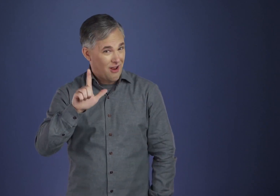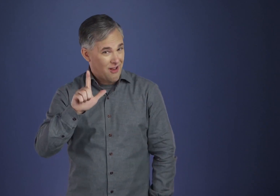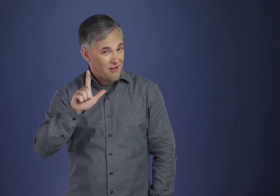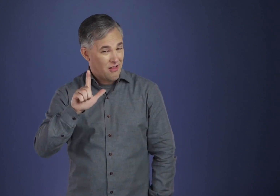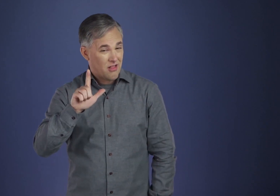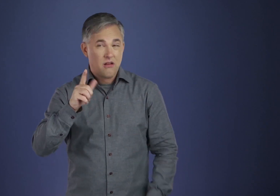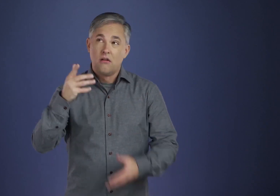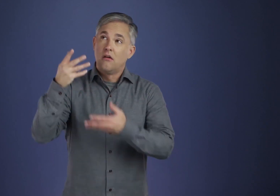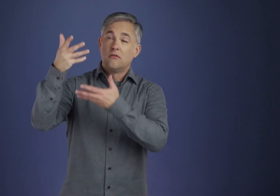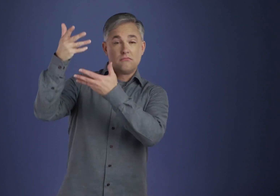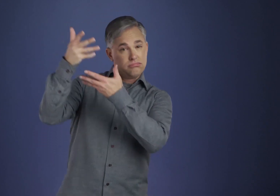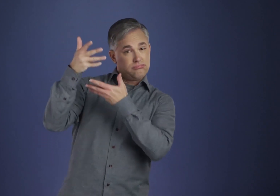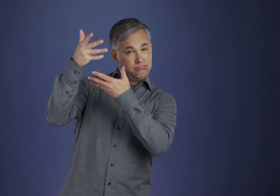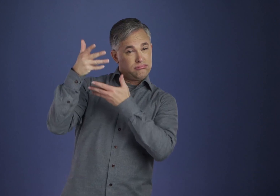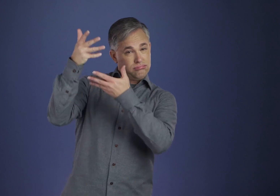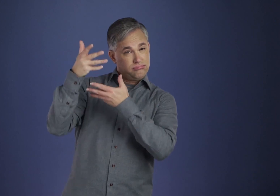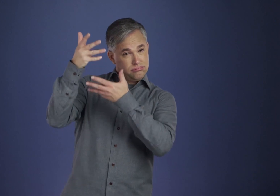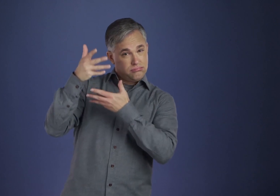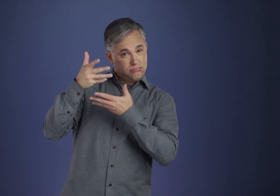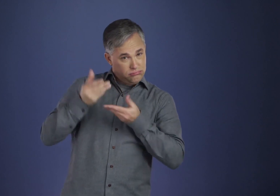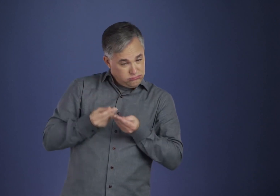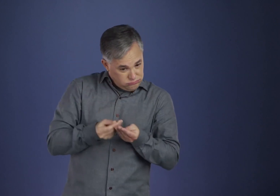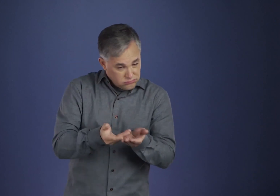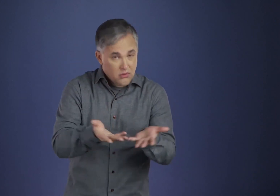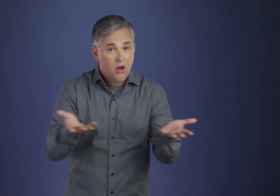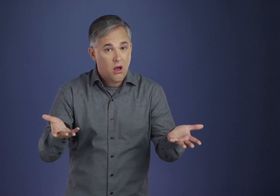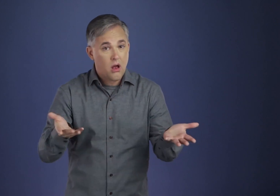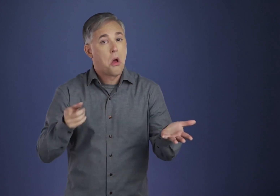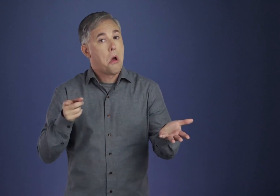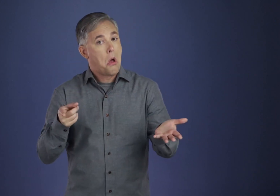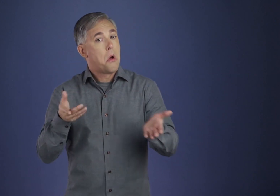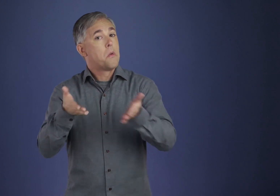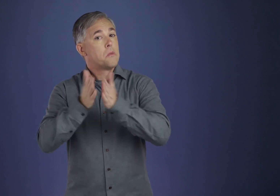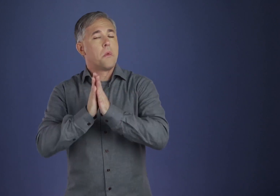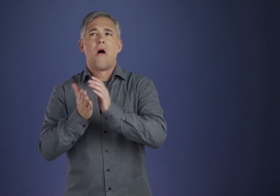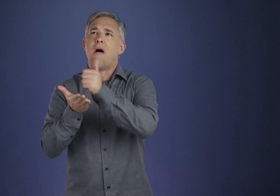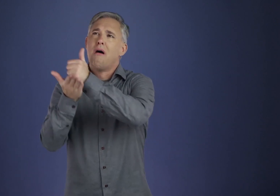Then he asked for the grace to bring love, forgiveness,